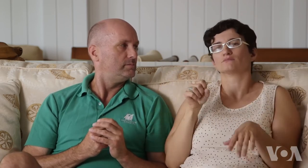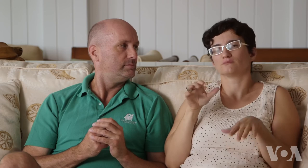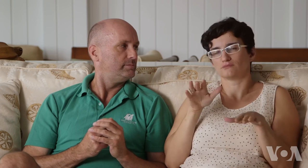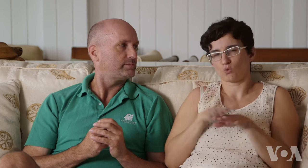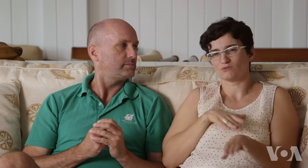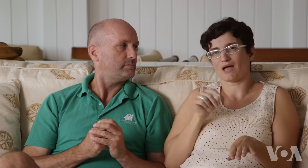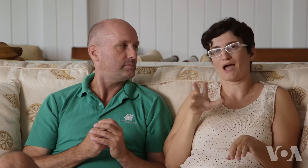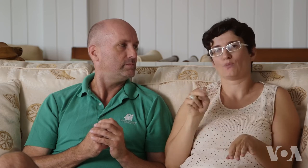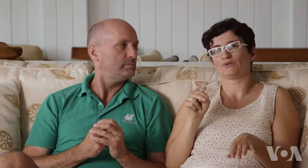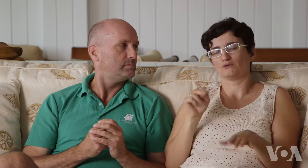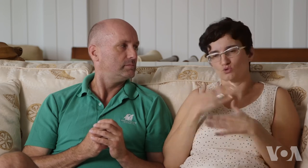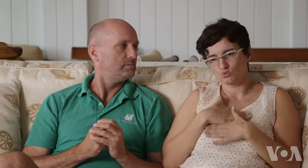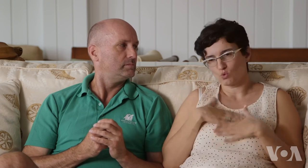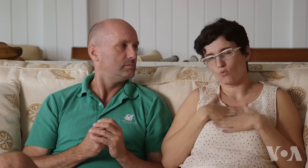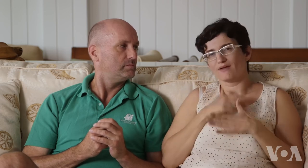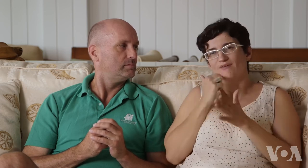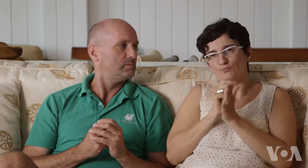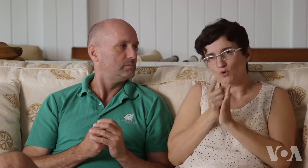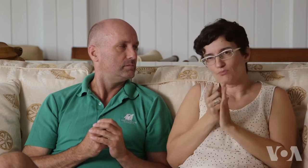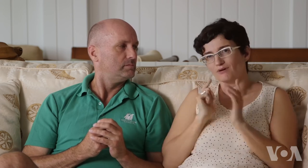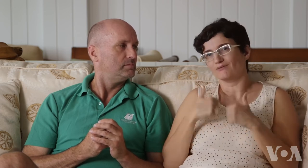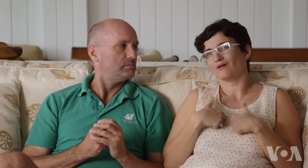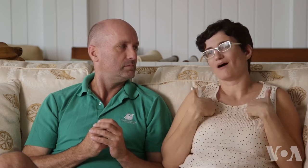a chance to slow down and just enjoy every moment,